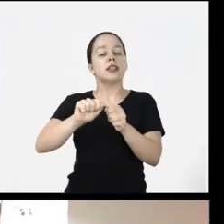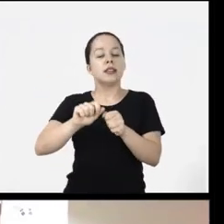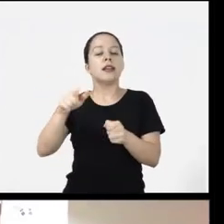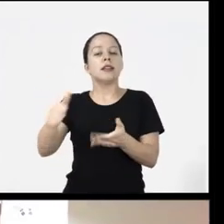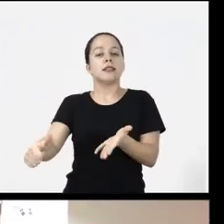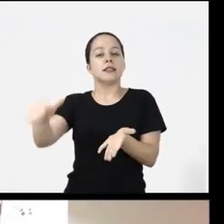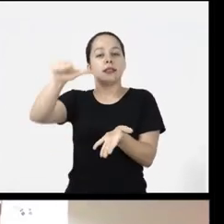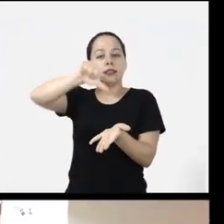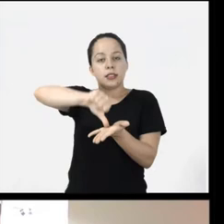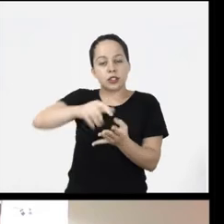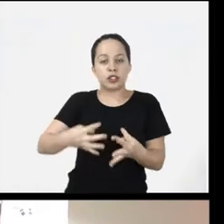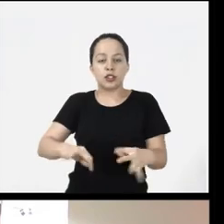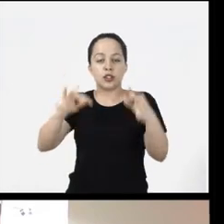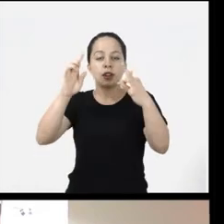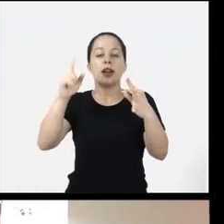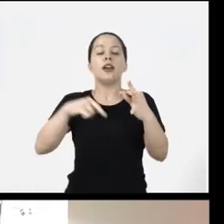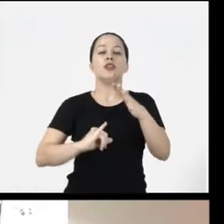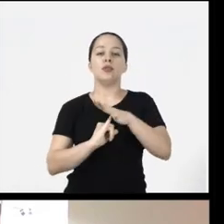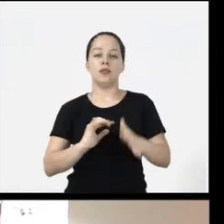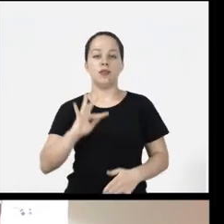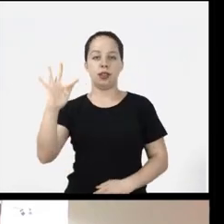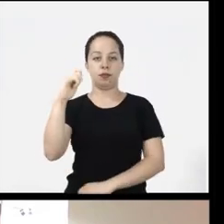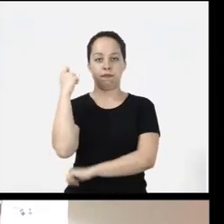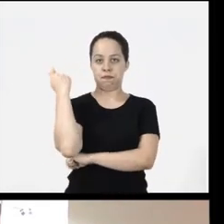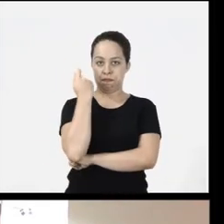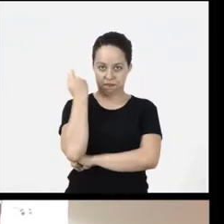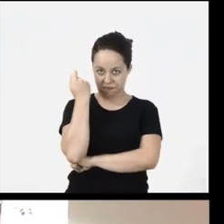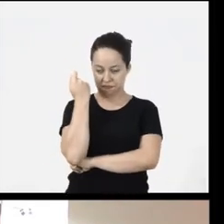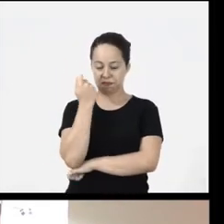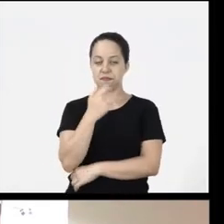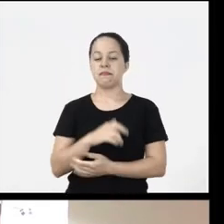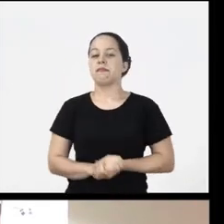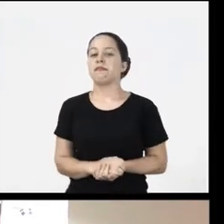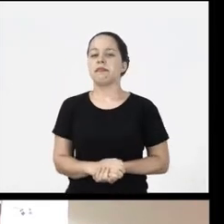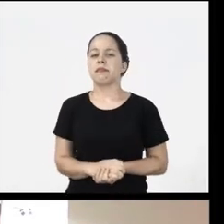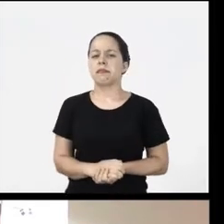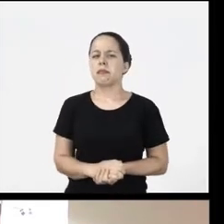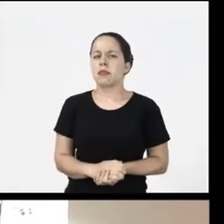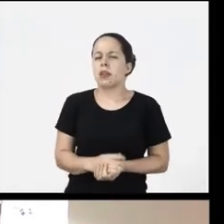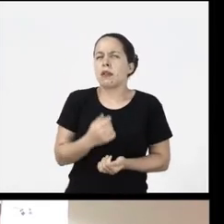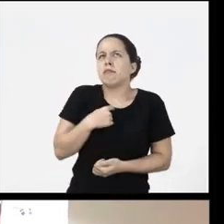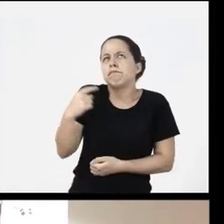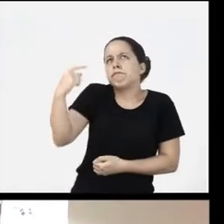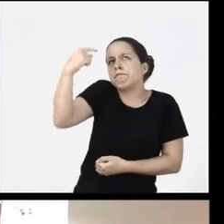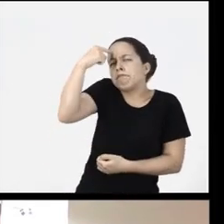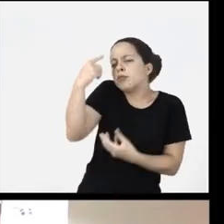center of the Federal Institute of Rio Grande do Sul, how will I know if